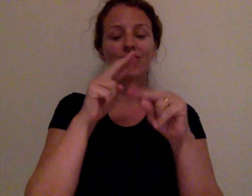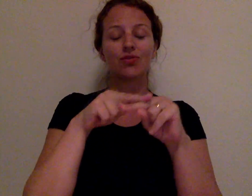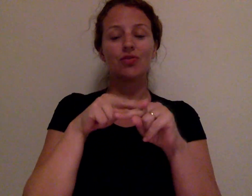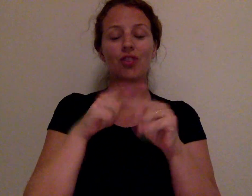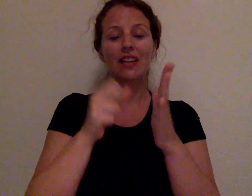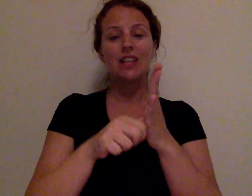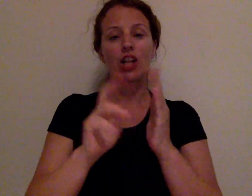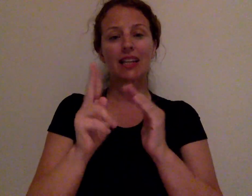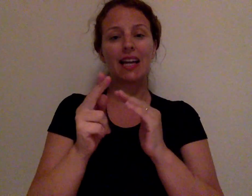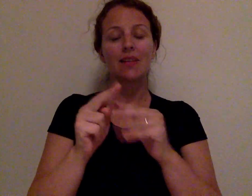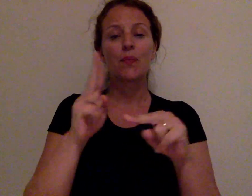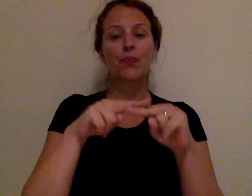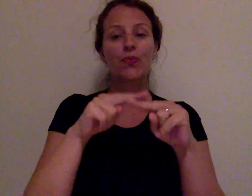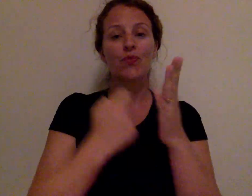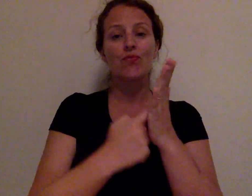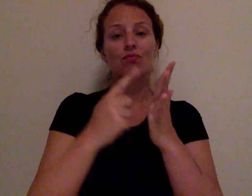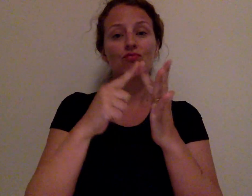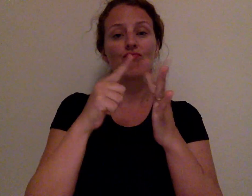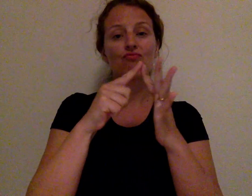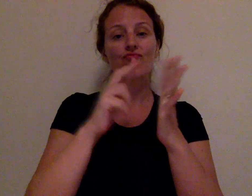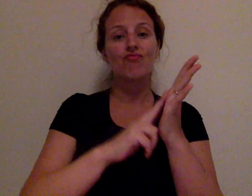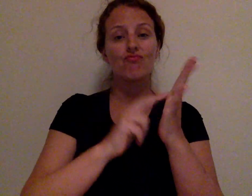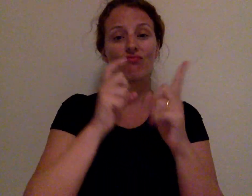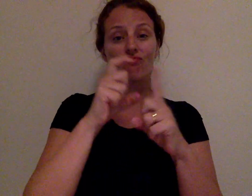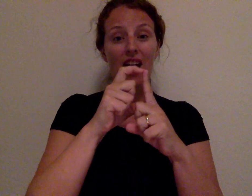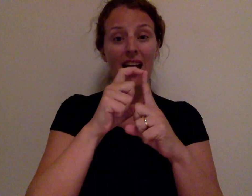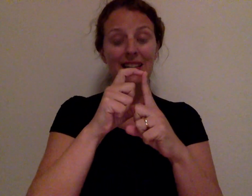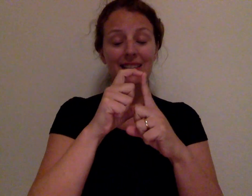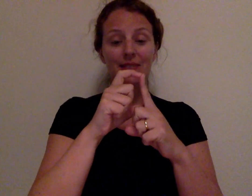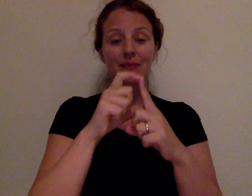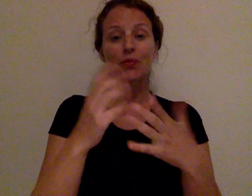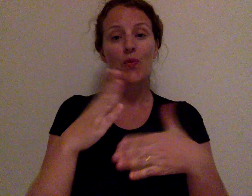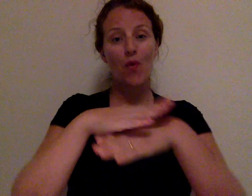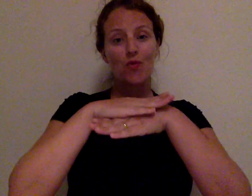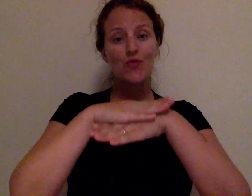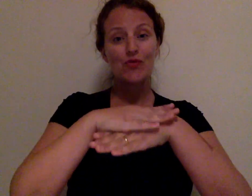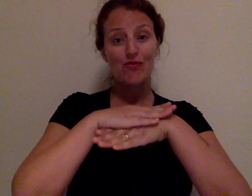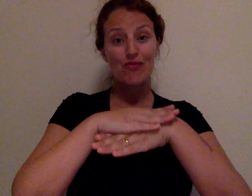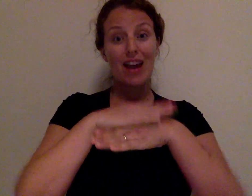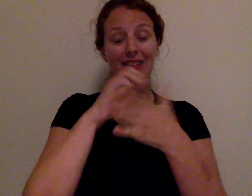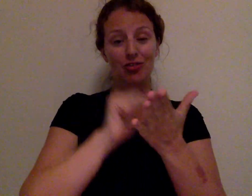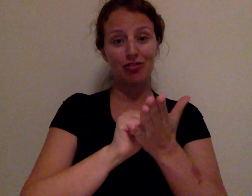Sorry start again FRIEND